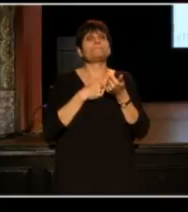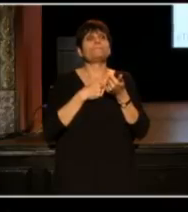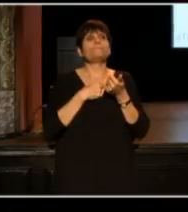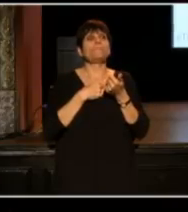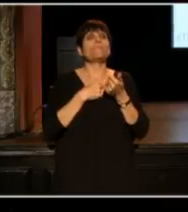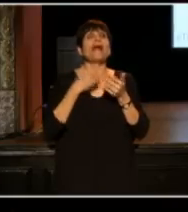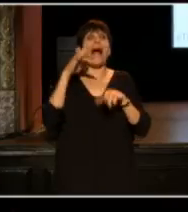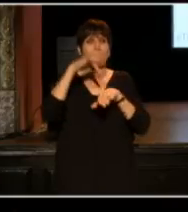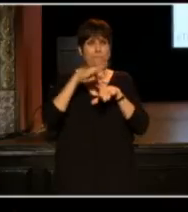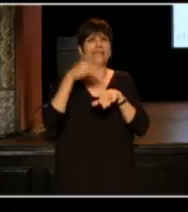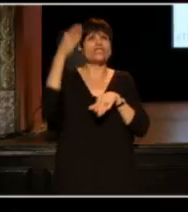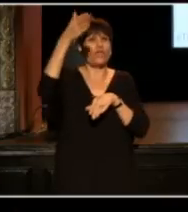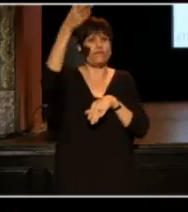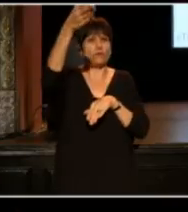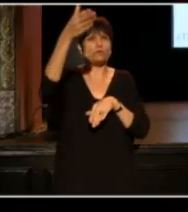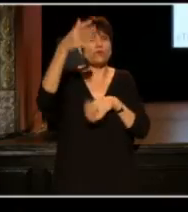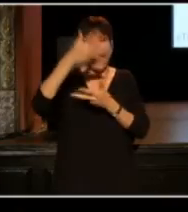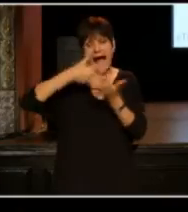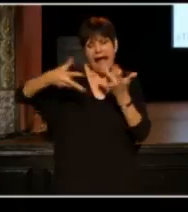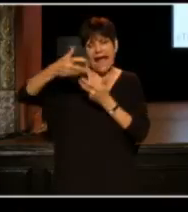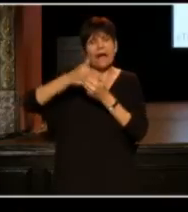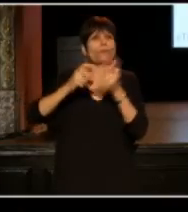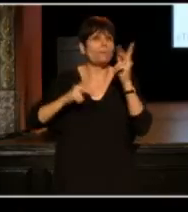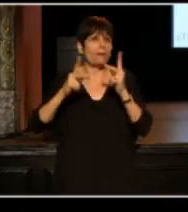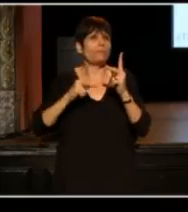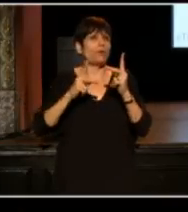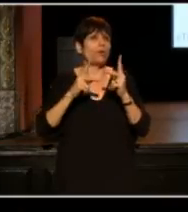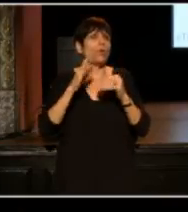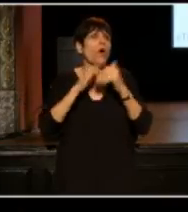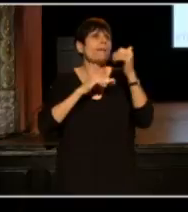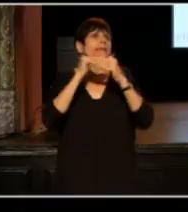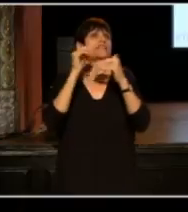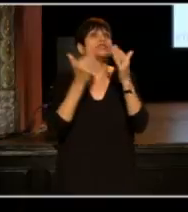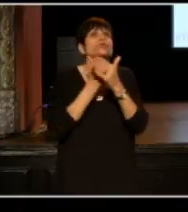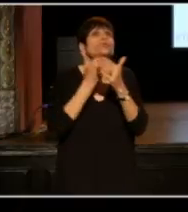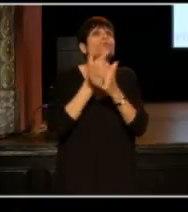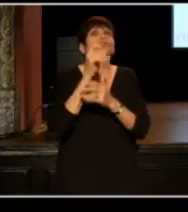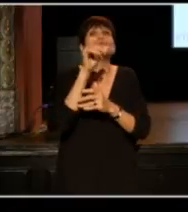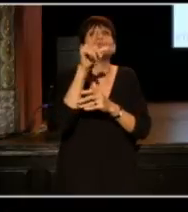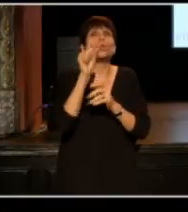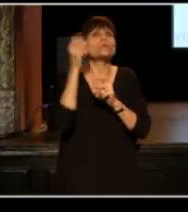I hang out with people who are building funny tools, I had the luxury of traveling a lot